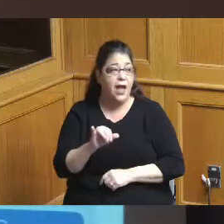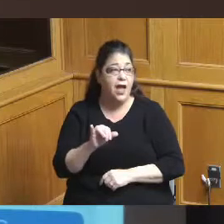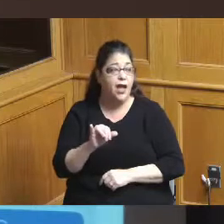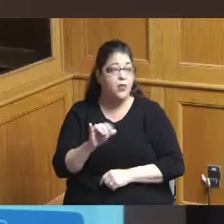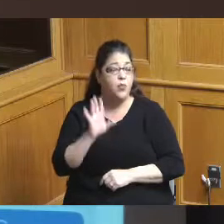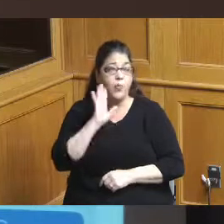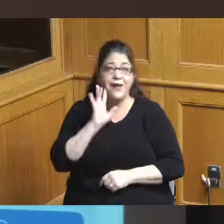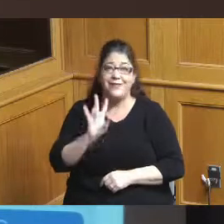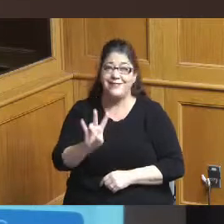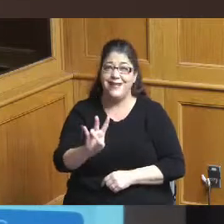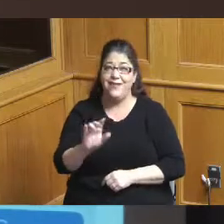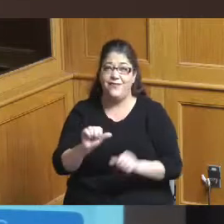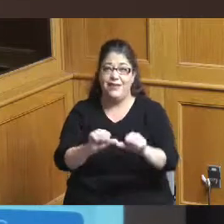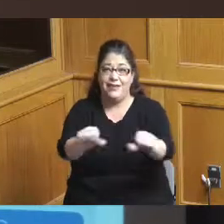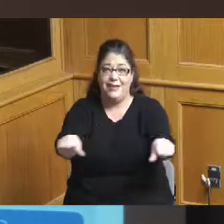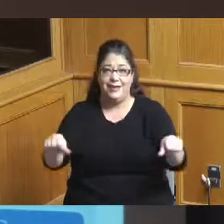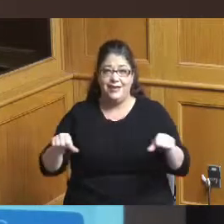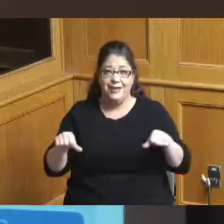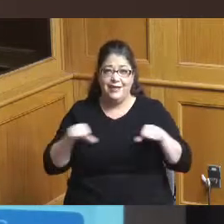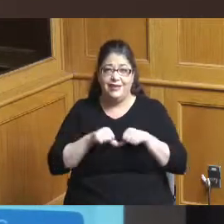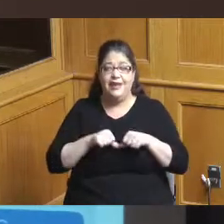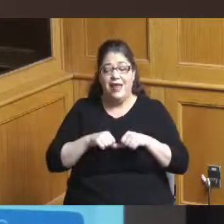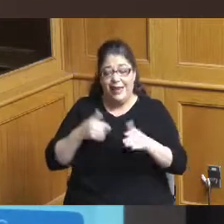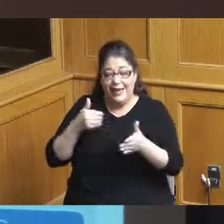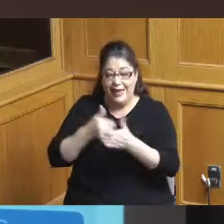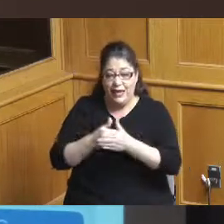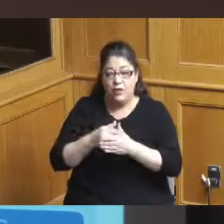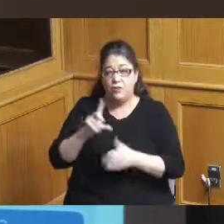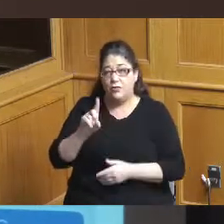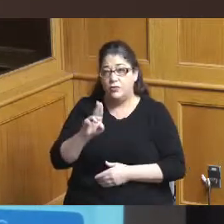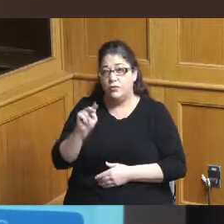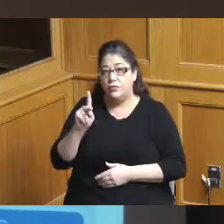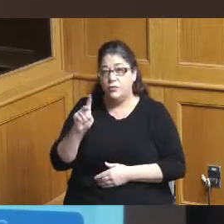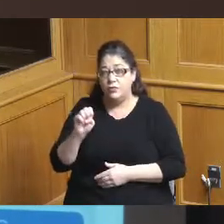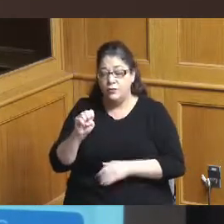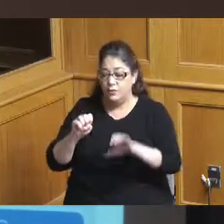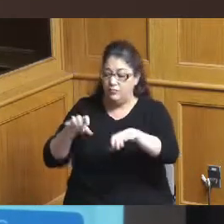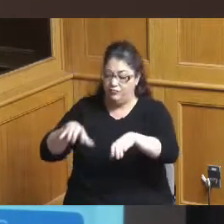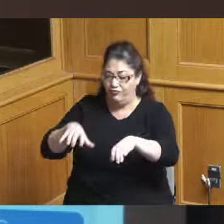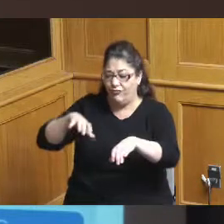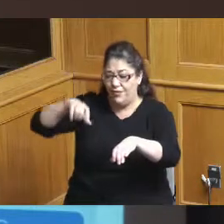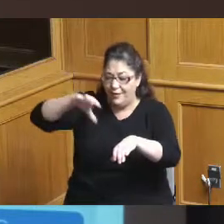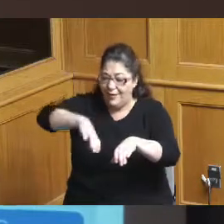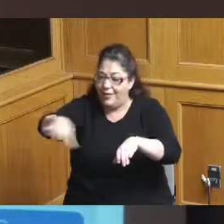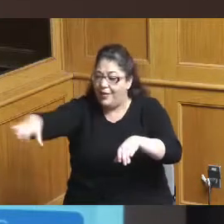seven acres around the Duke Energy Center under public control either through the county the